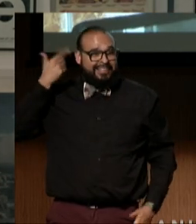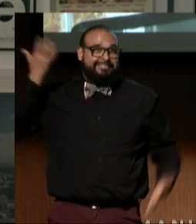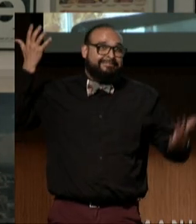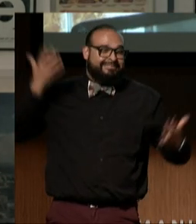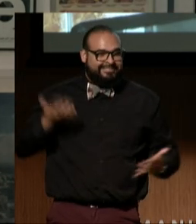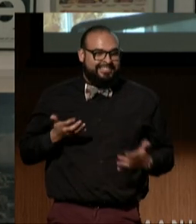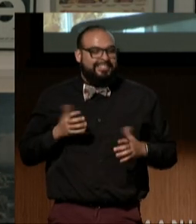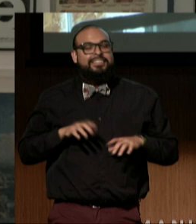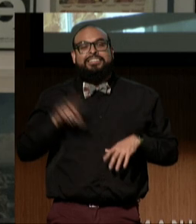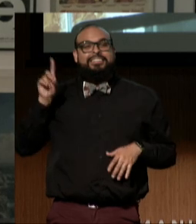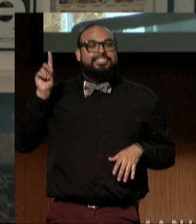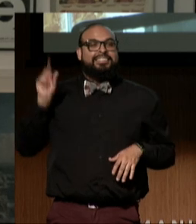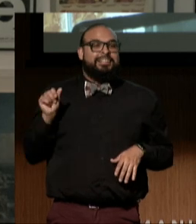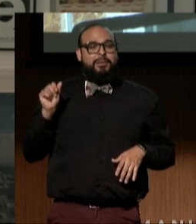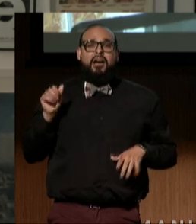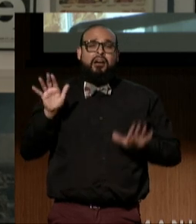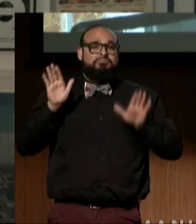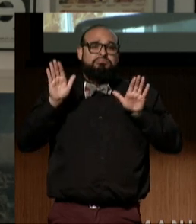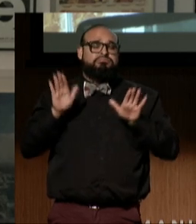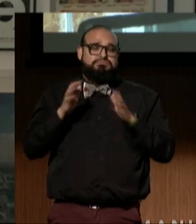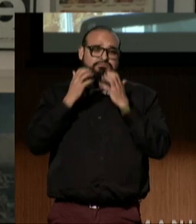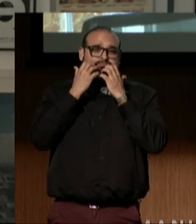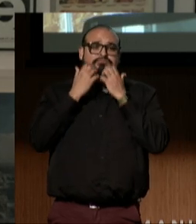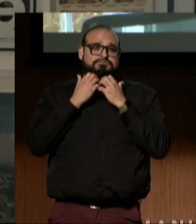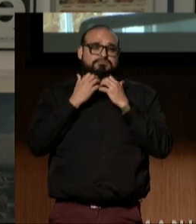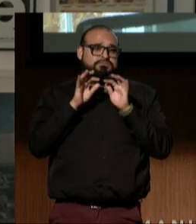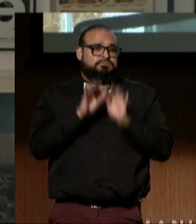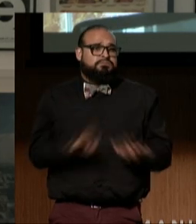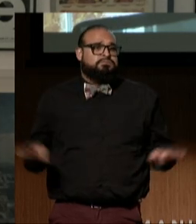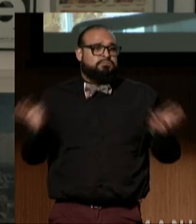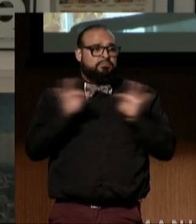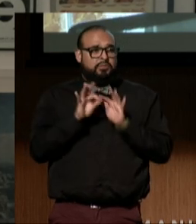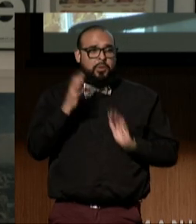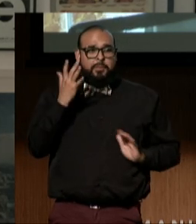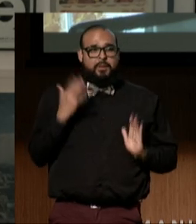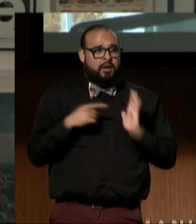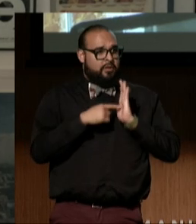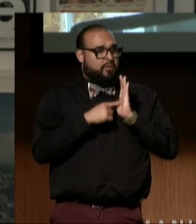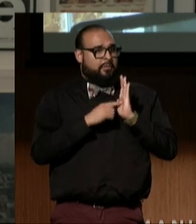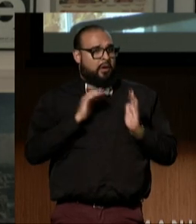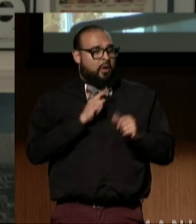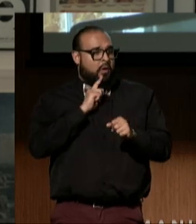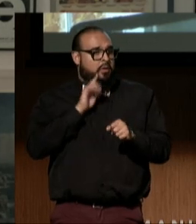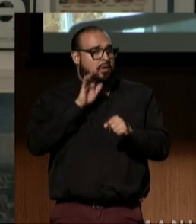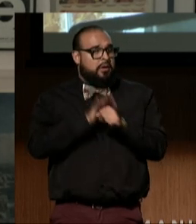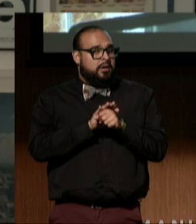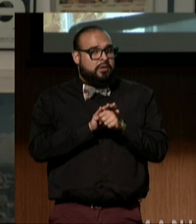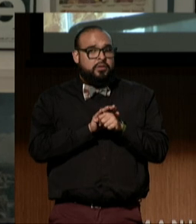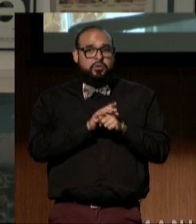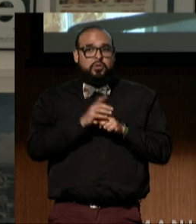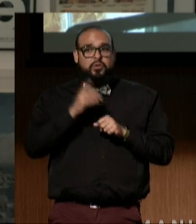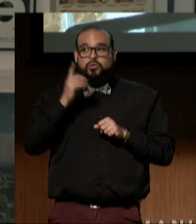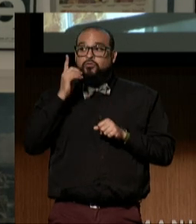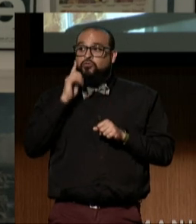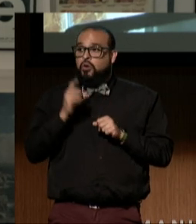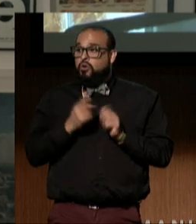This award is incredibly meaningful to us because it represents our ongoing commitment to accurate, authentic, and diverse representation